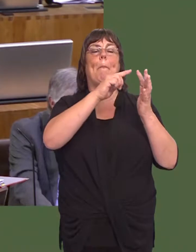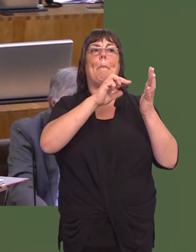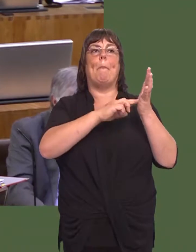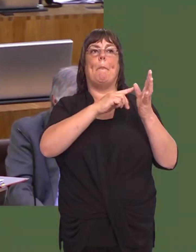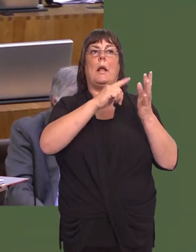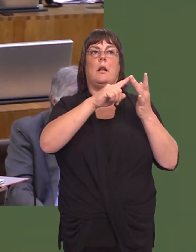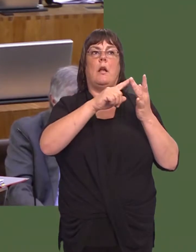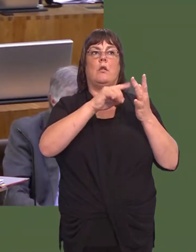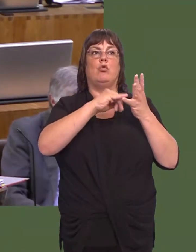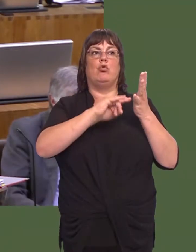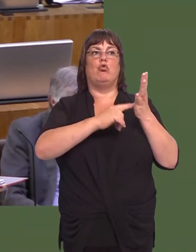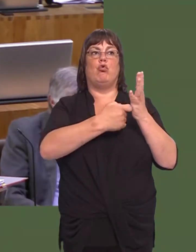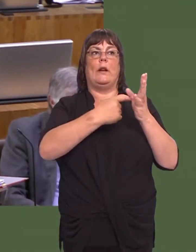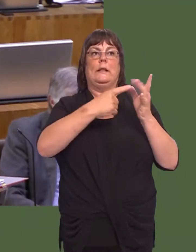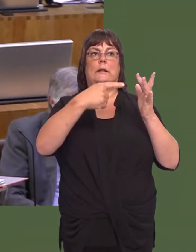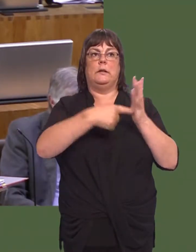ym mis Mai 2018.